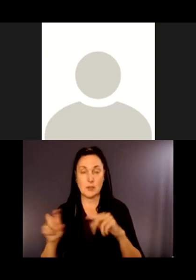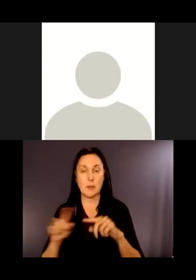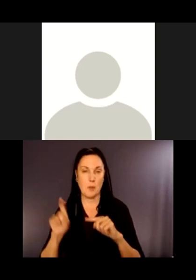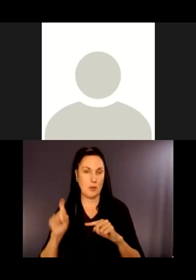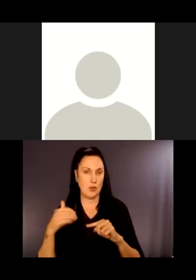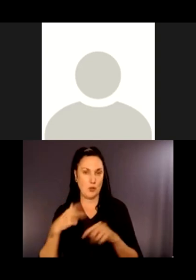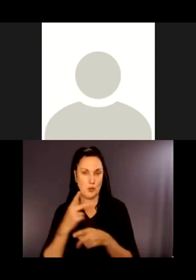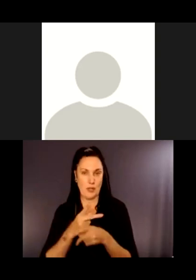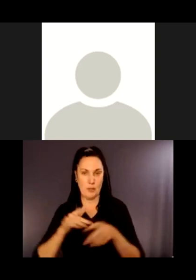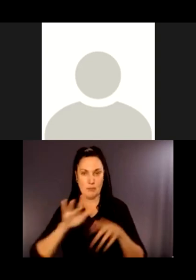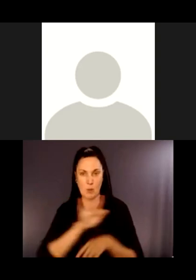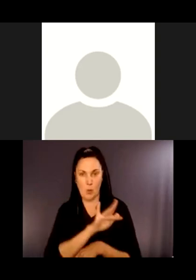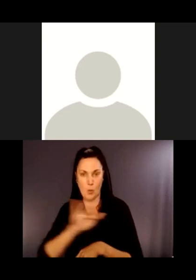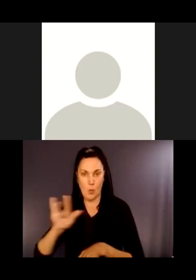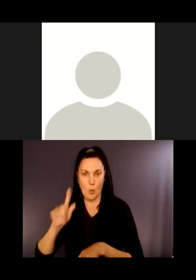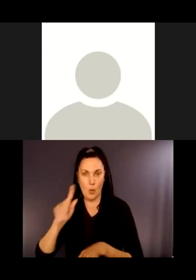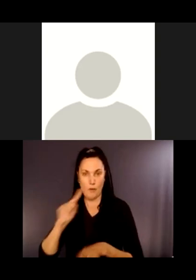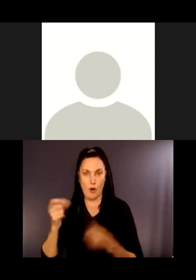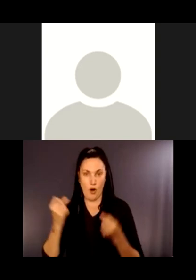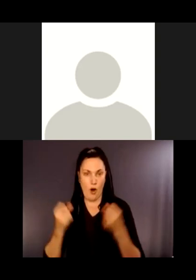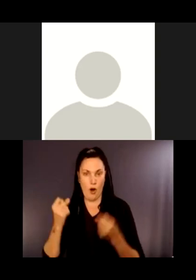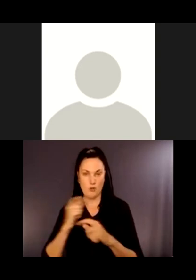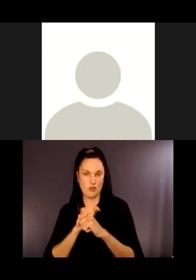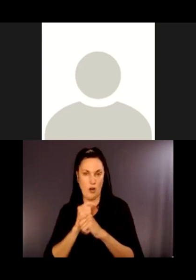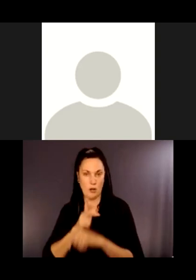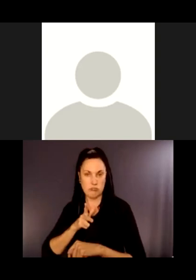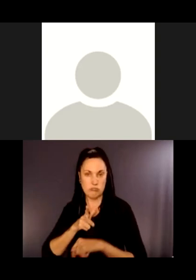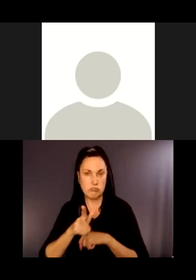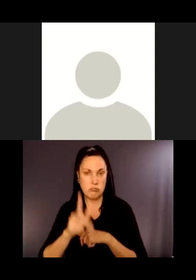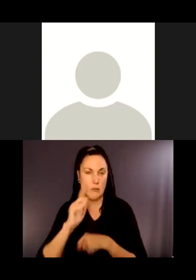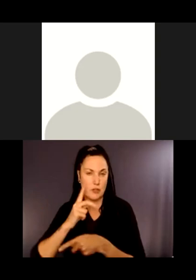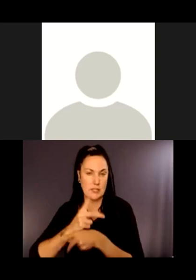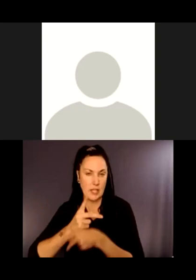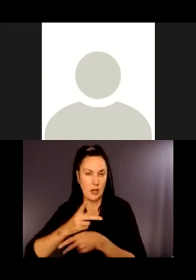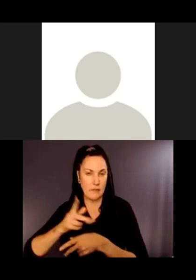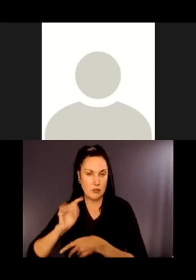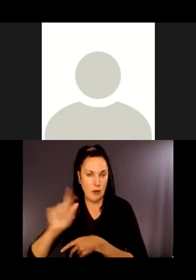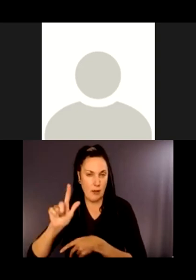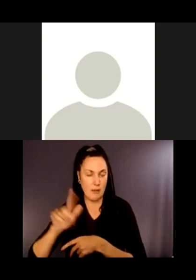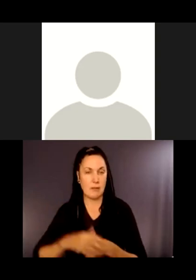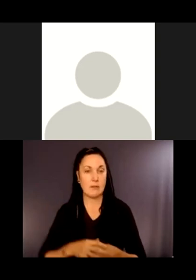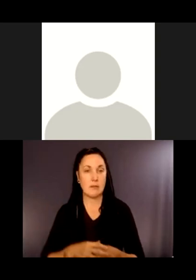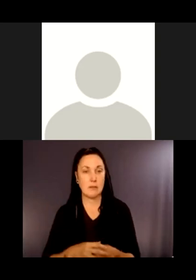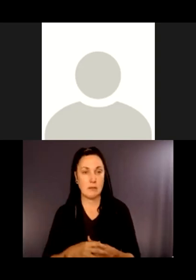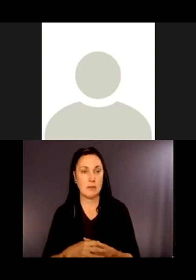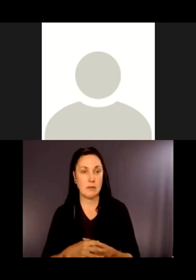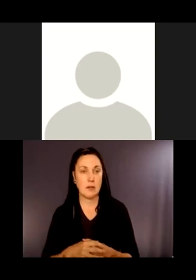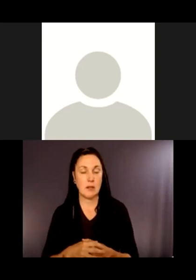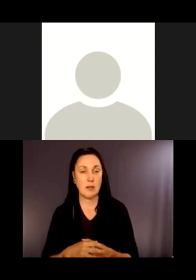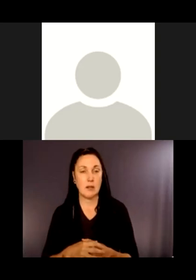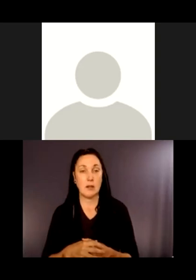could add seating at one or two additional view points. Seating close to the trailhead is very helpful for, for